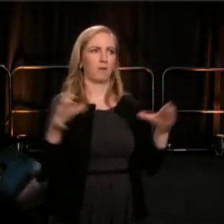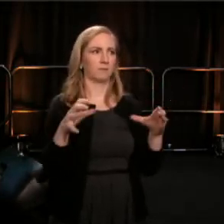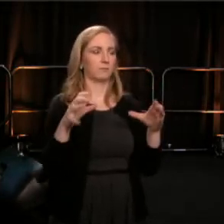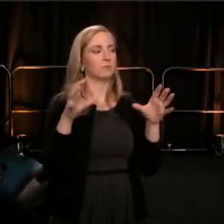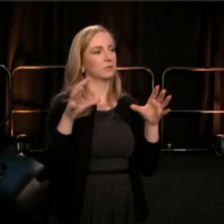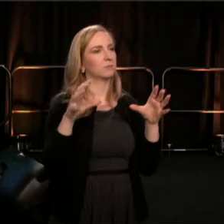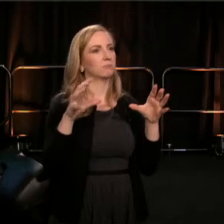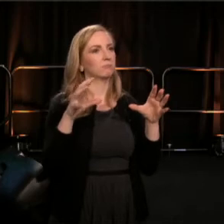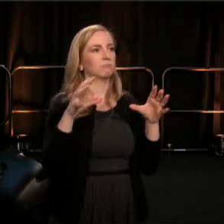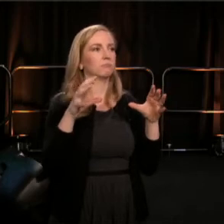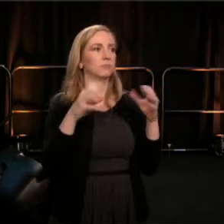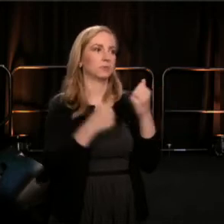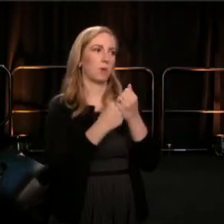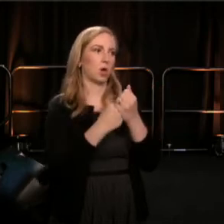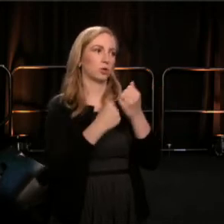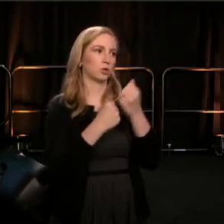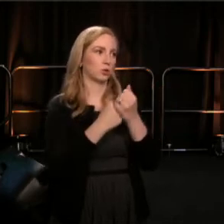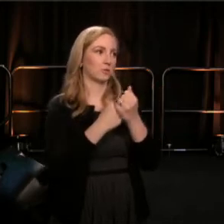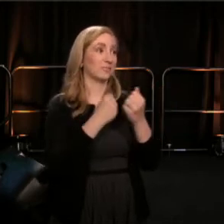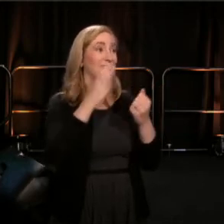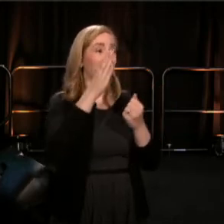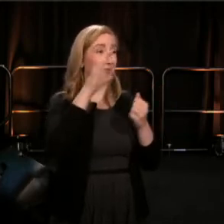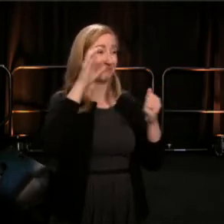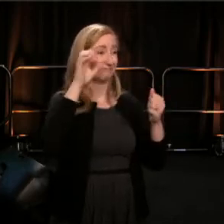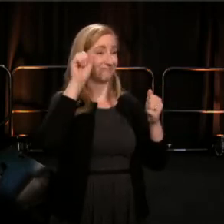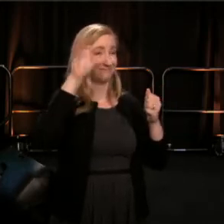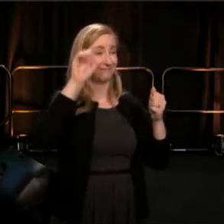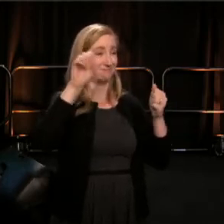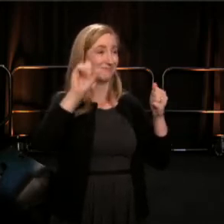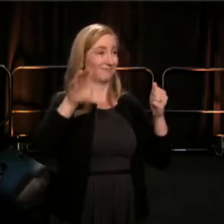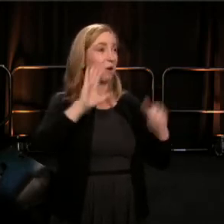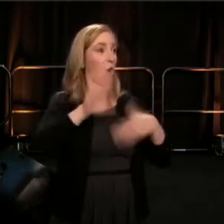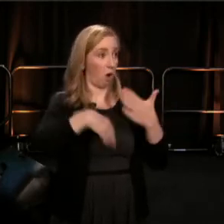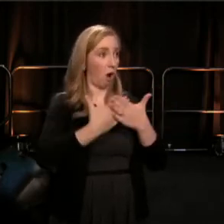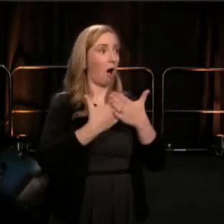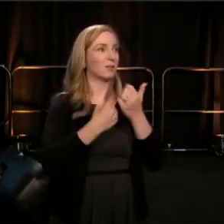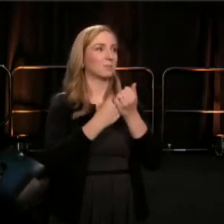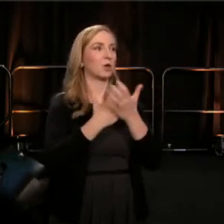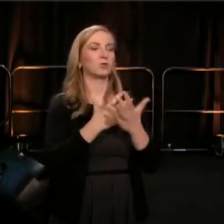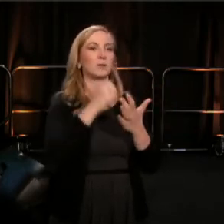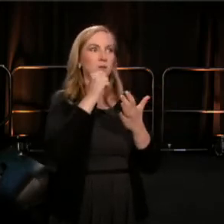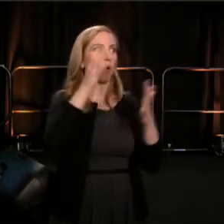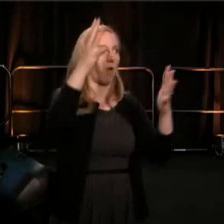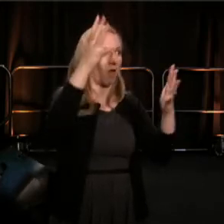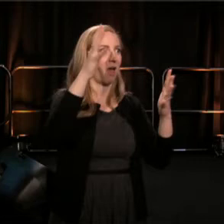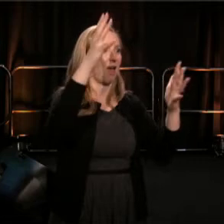I am going to name all of our sponsors right now. I'm going to ask you to hold your applause until I'm finished.